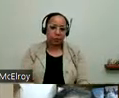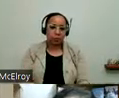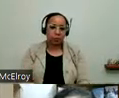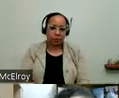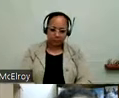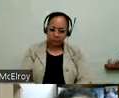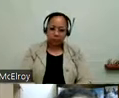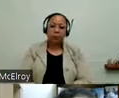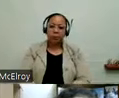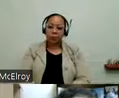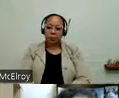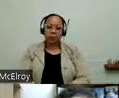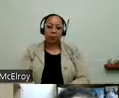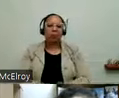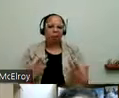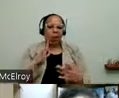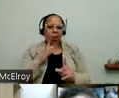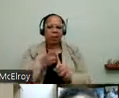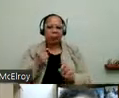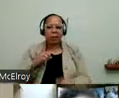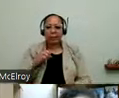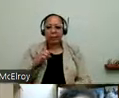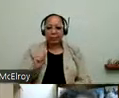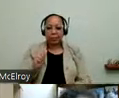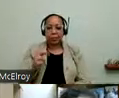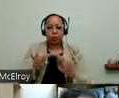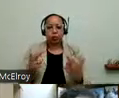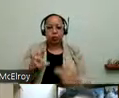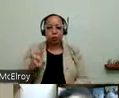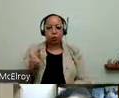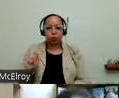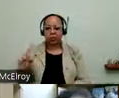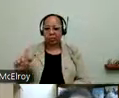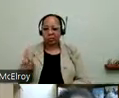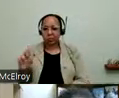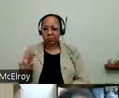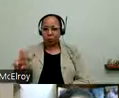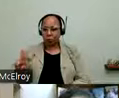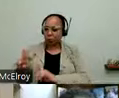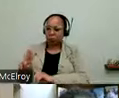So our -- talk about our disability resource unit, which provides